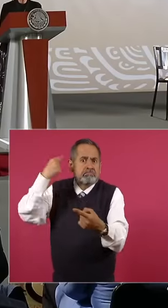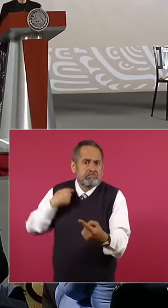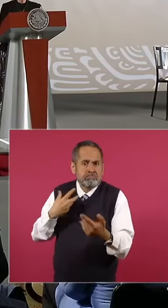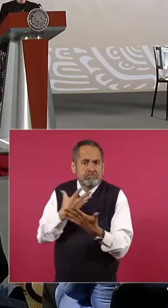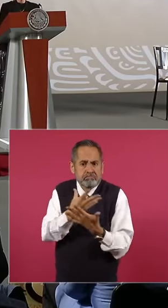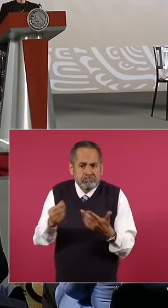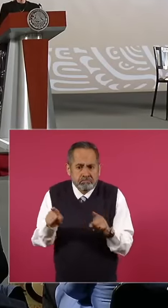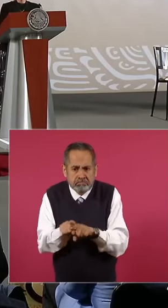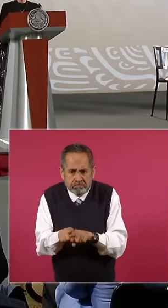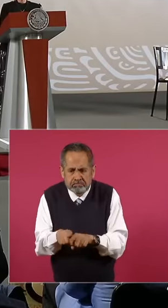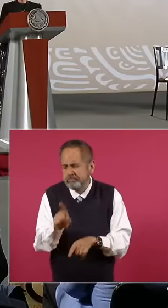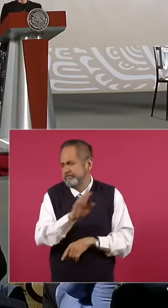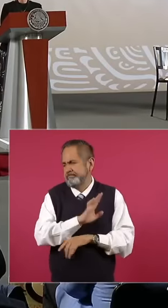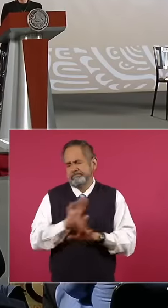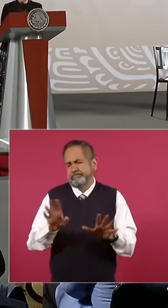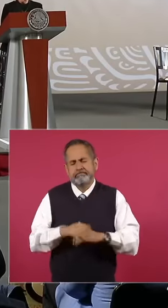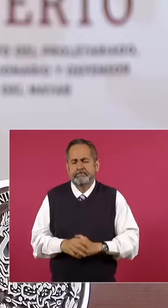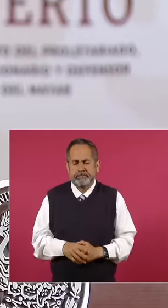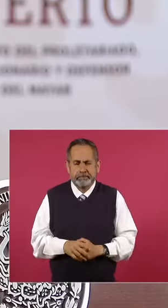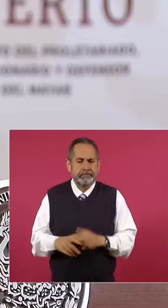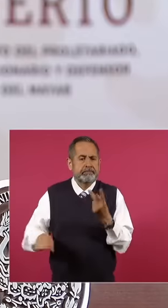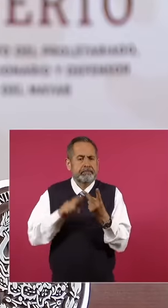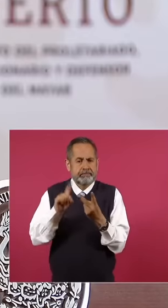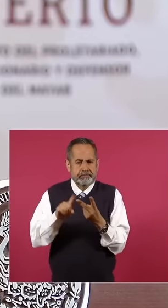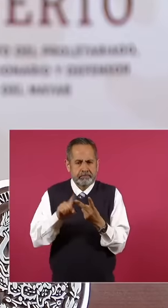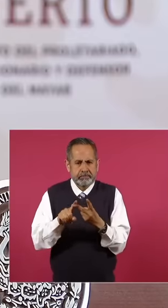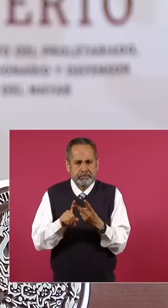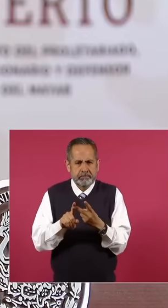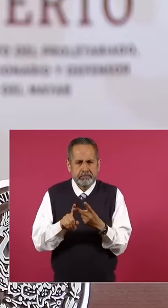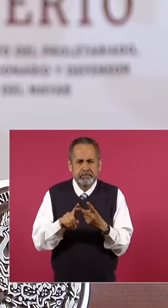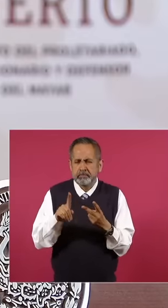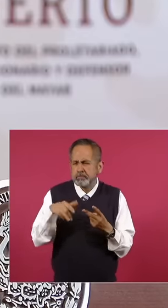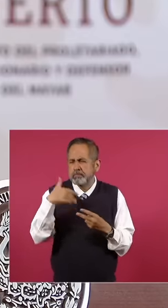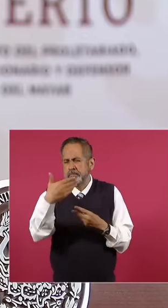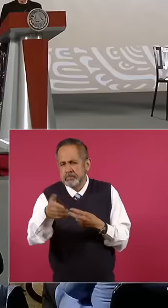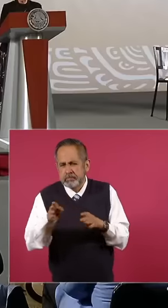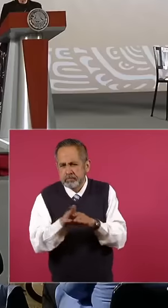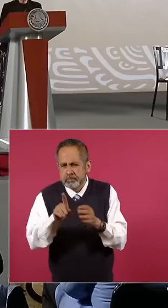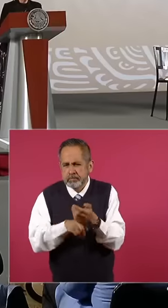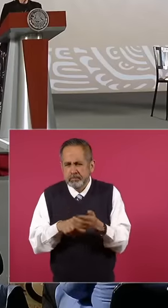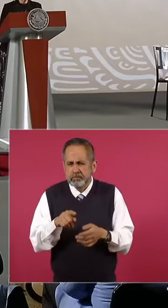the second has to do with how we are going to stay not exactly after October 1 We